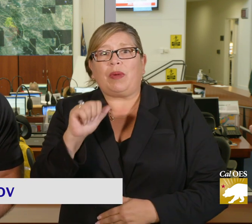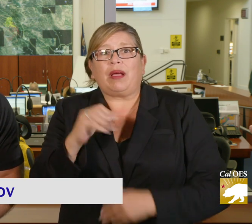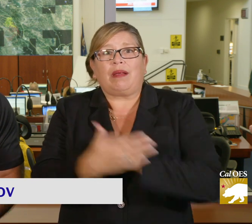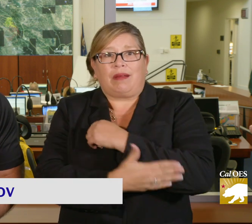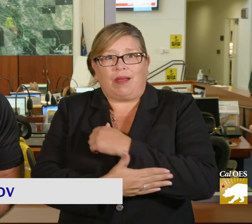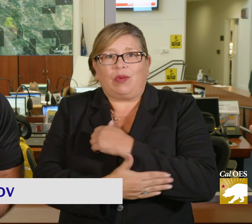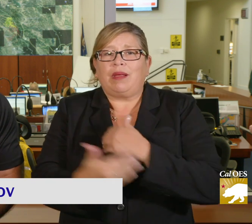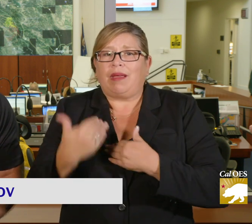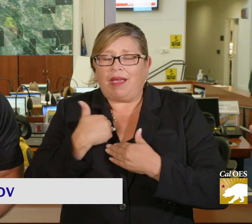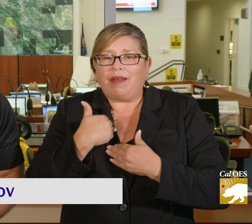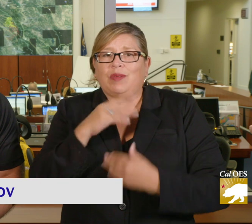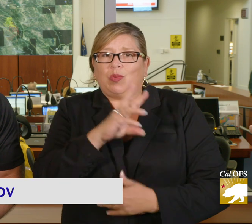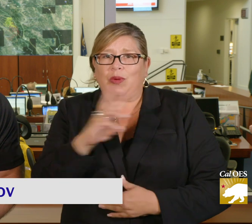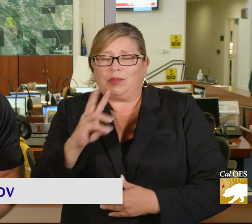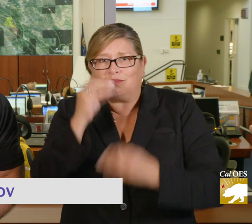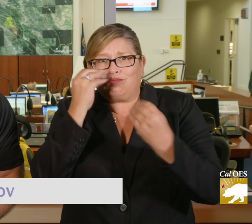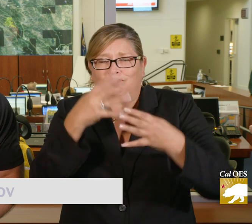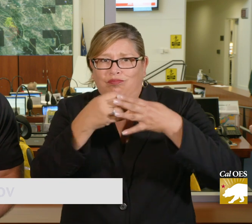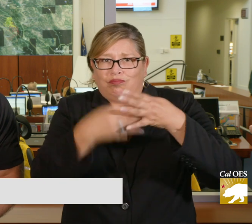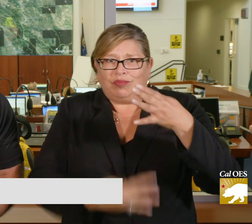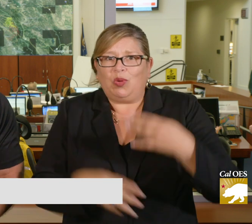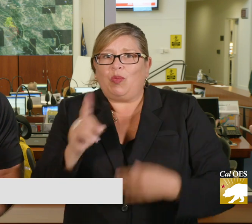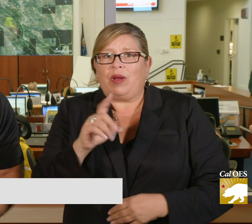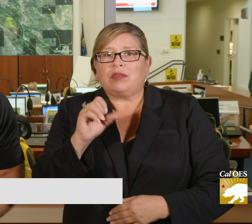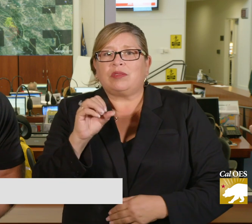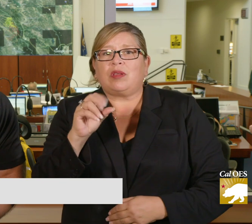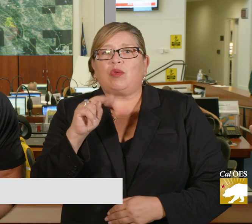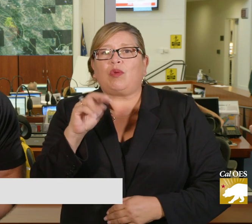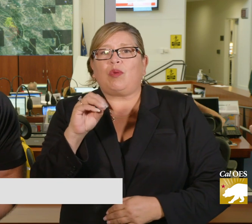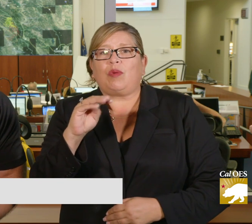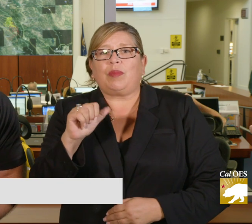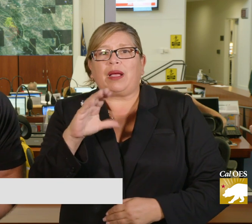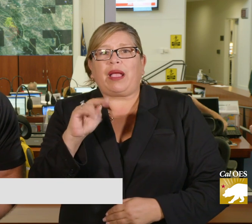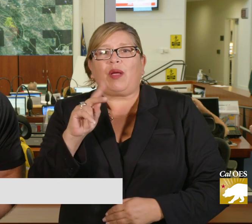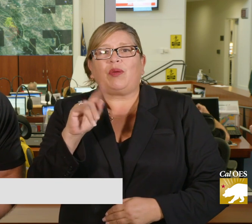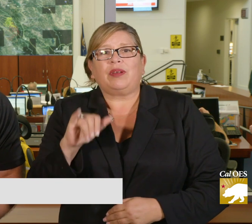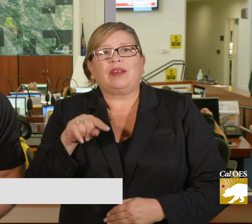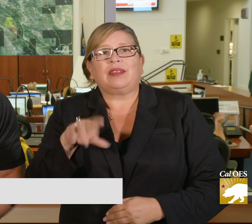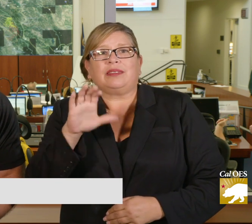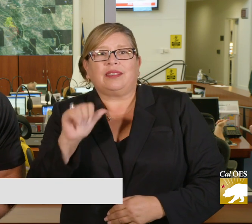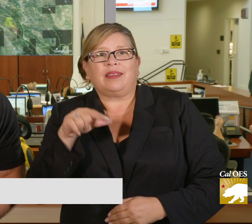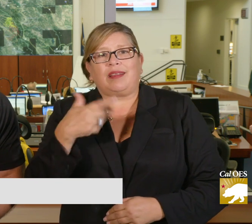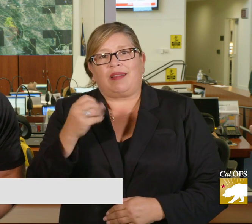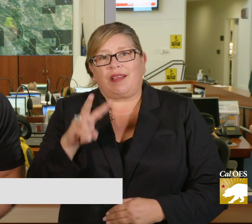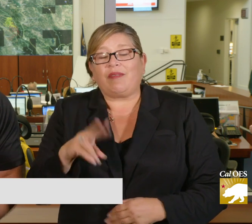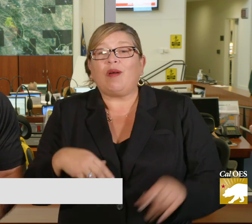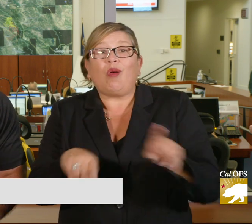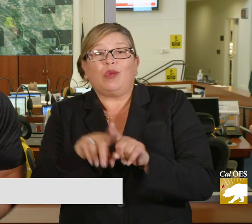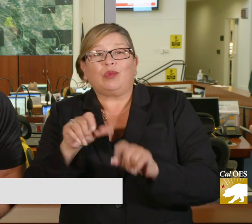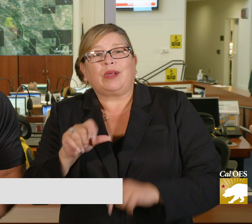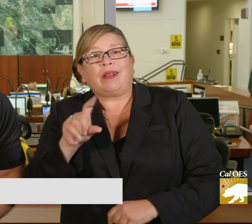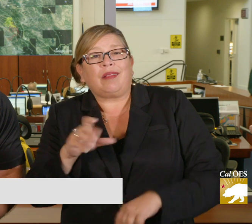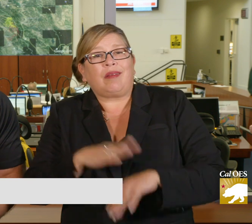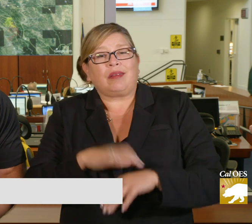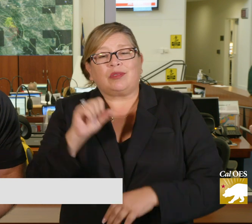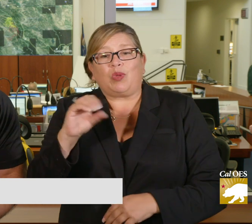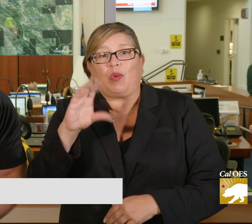county dot ca dot gov or visit directly at SoCo emergency org. There you'll find